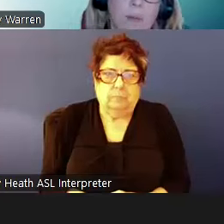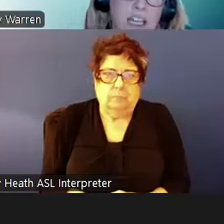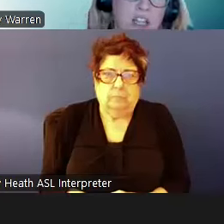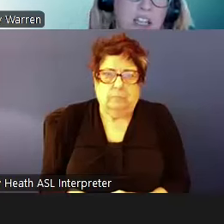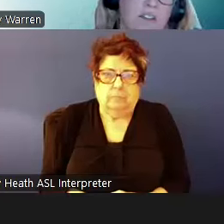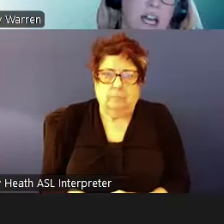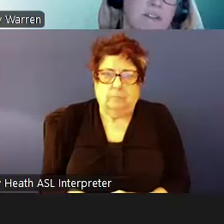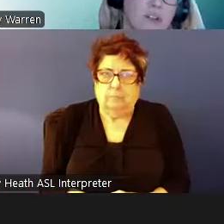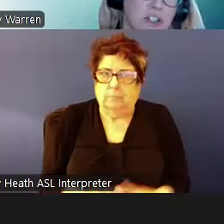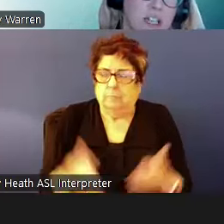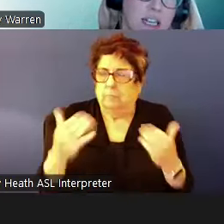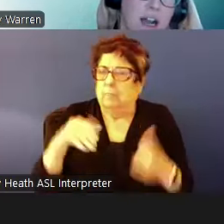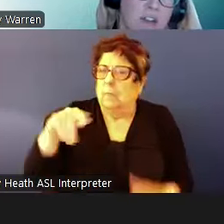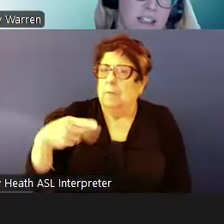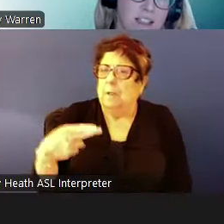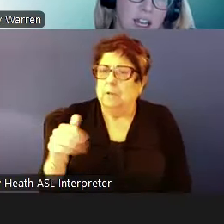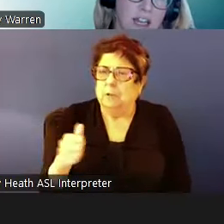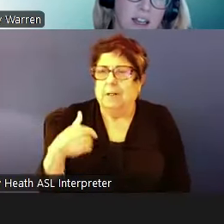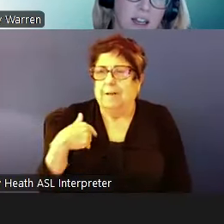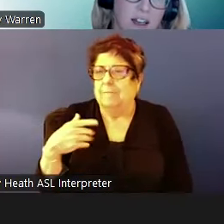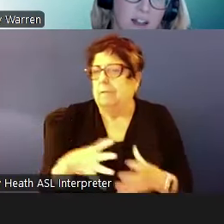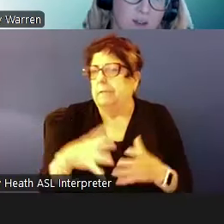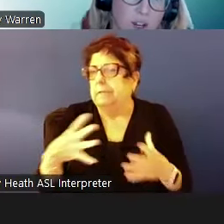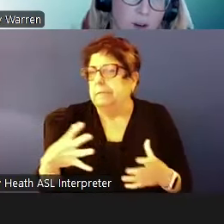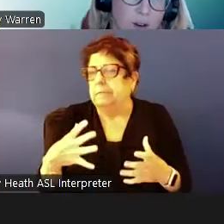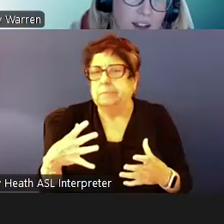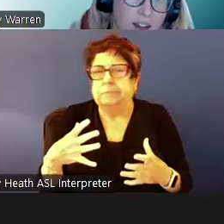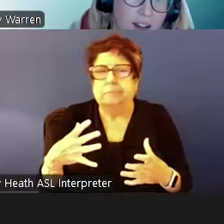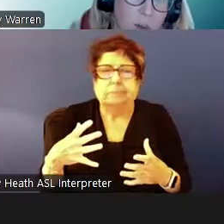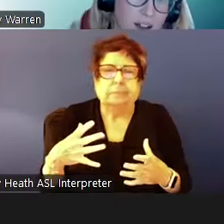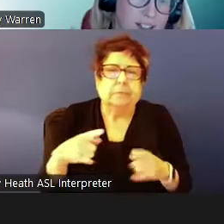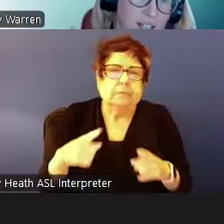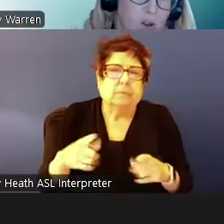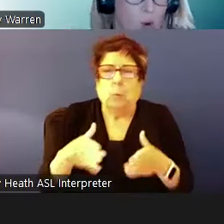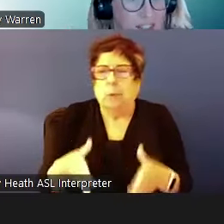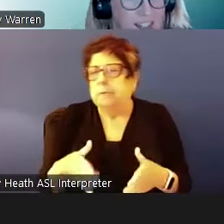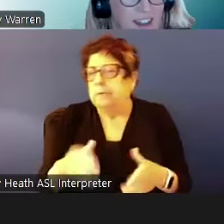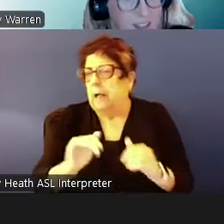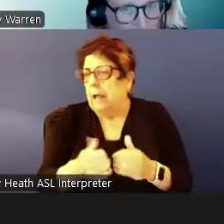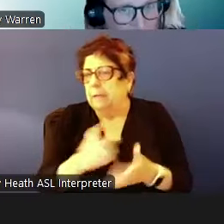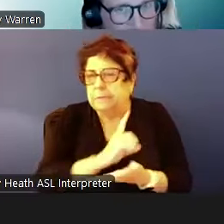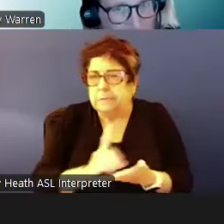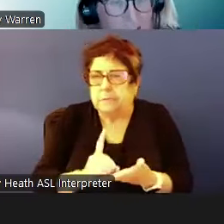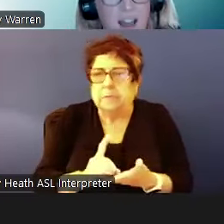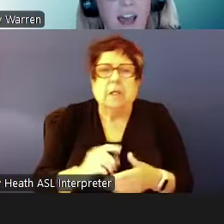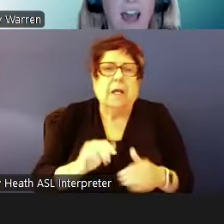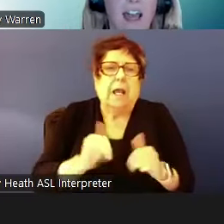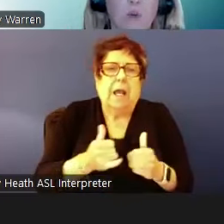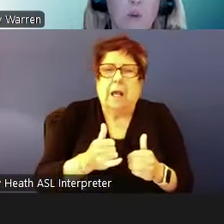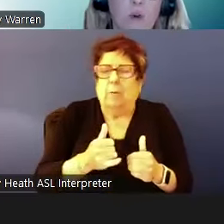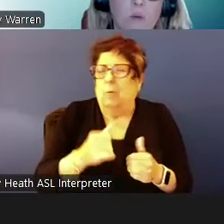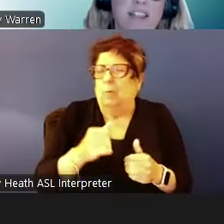PHAs have a lot of discretion in how they design a policy for requesting extensions. We wanted to